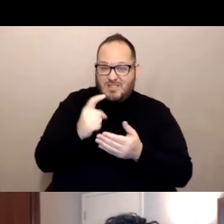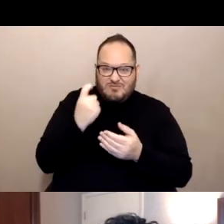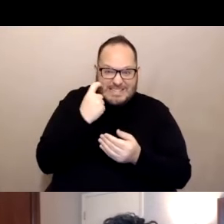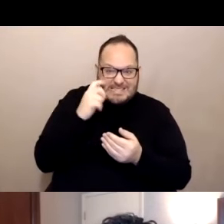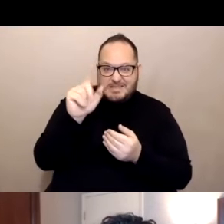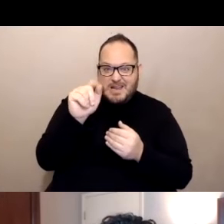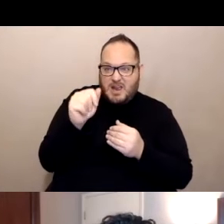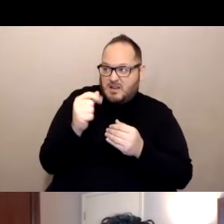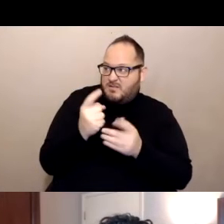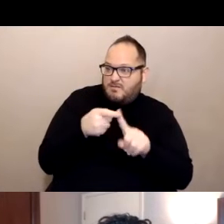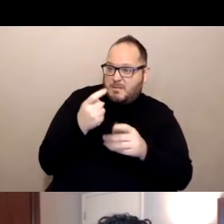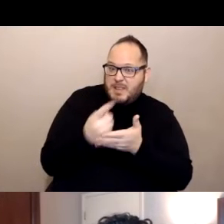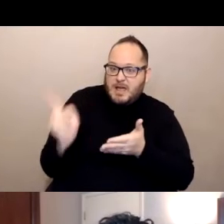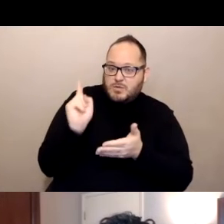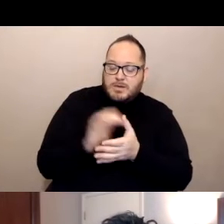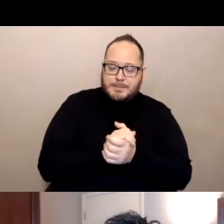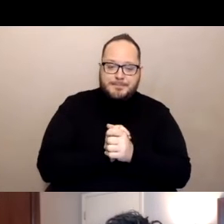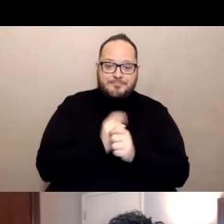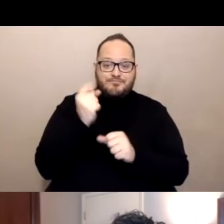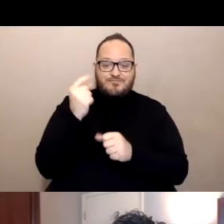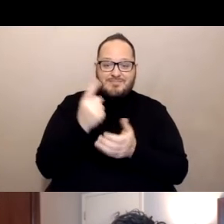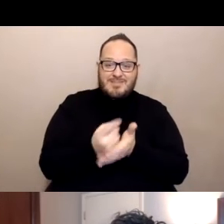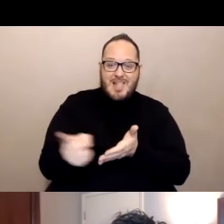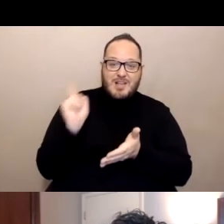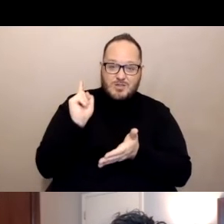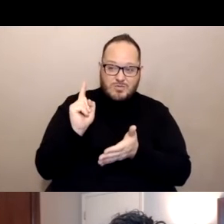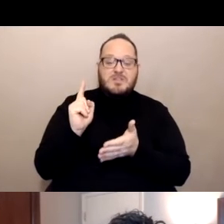we've hit 58 million COVID tests in this state.